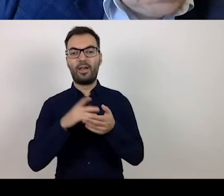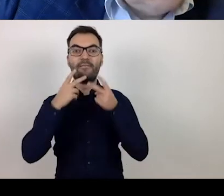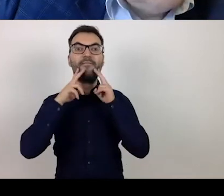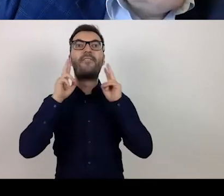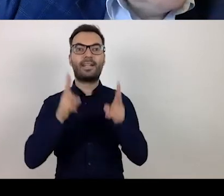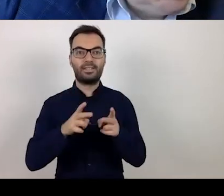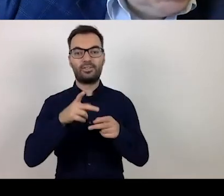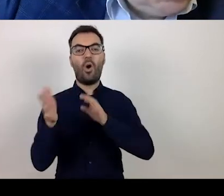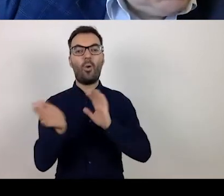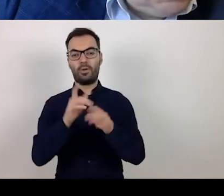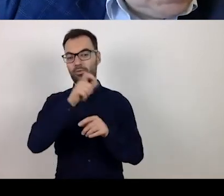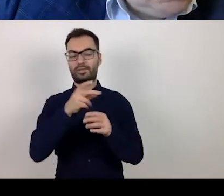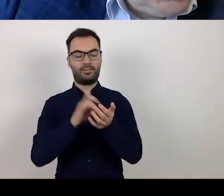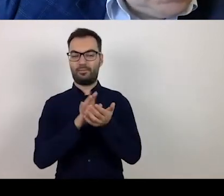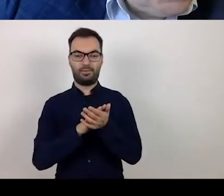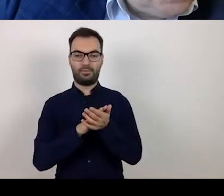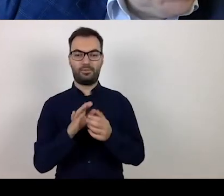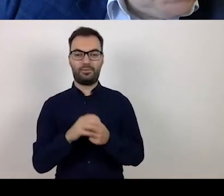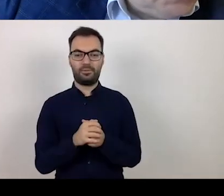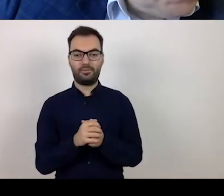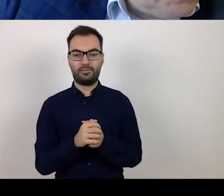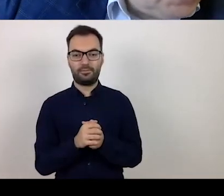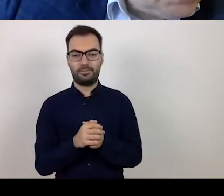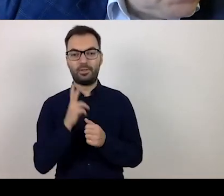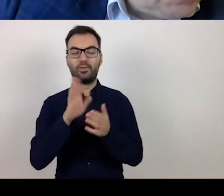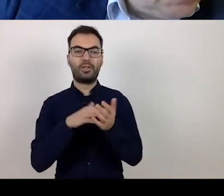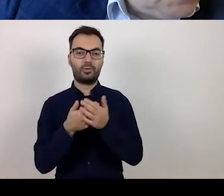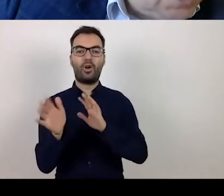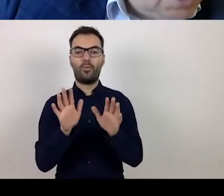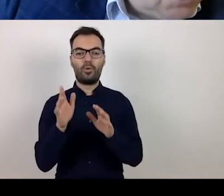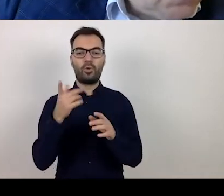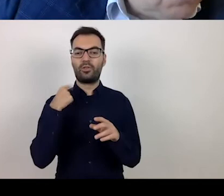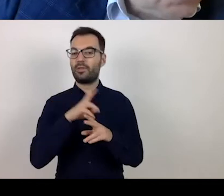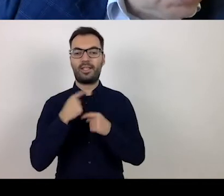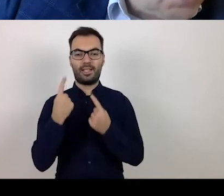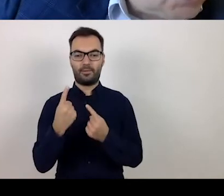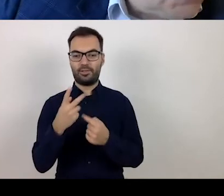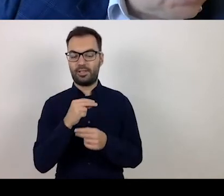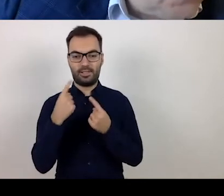who might be caregivers for the dependent persons. These may enjoy, for example,